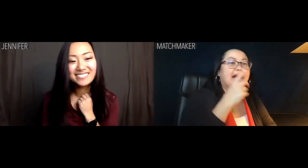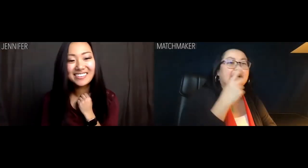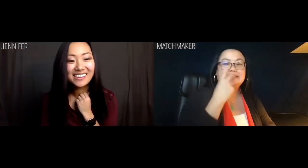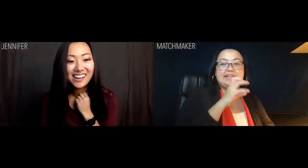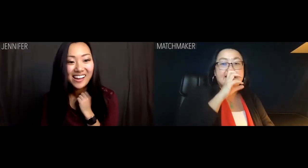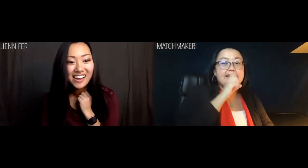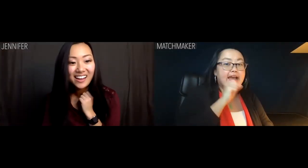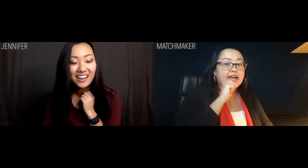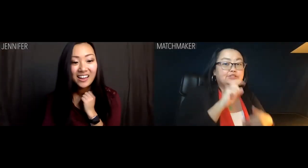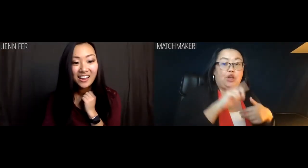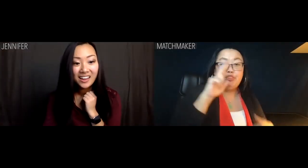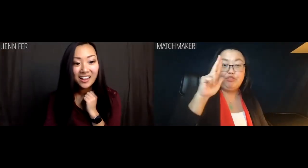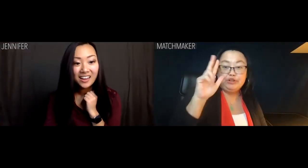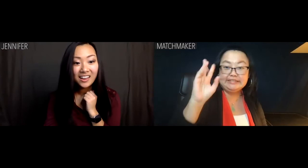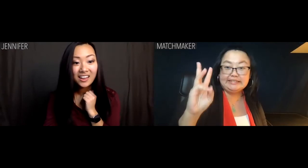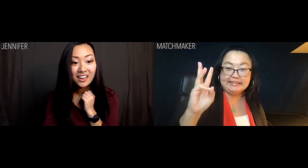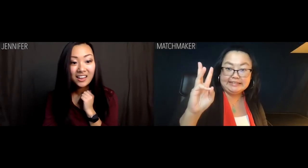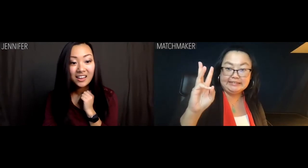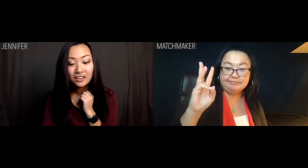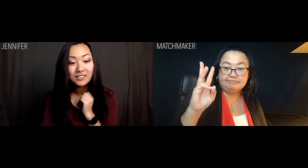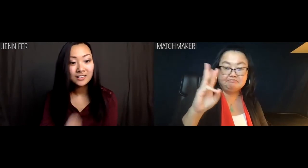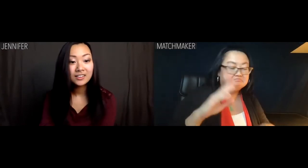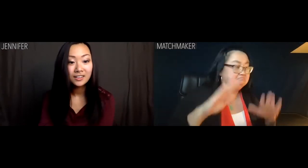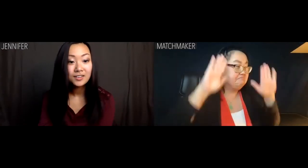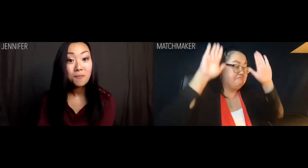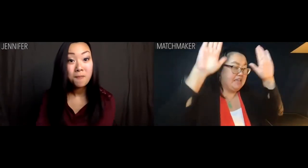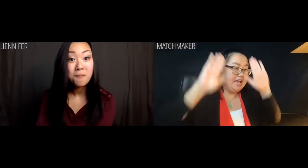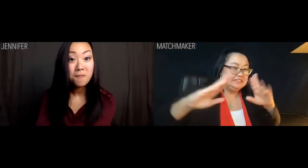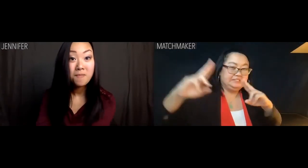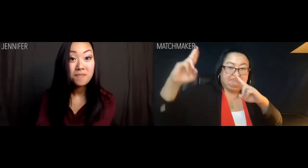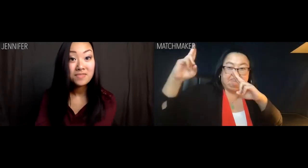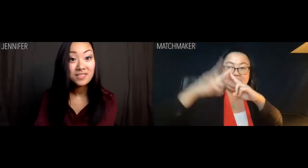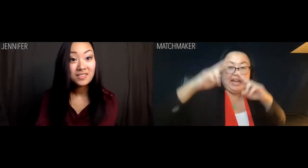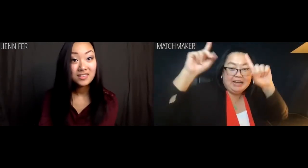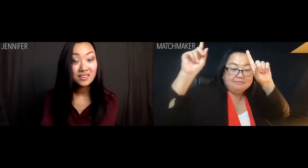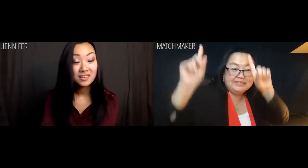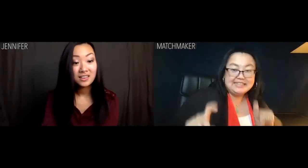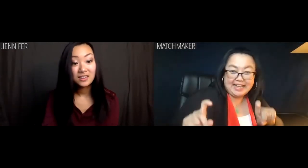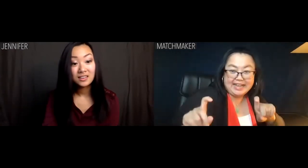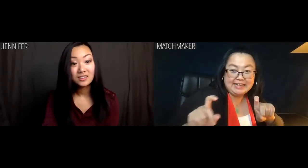Matchmaker: Thirty six years of age, excellent aptitude testing.